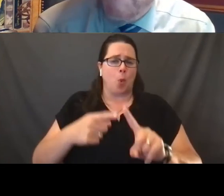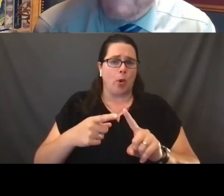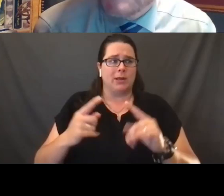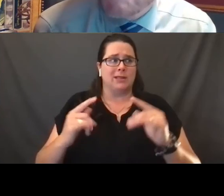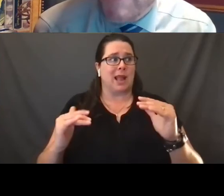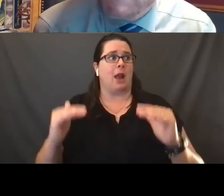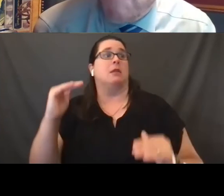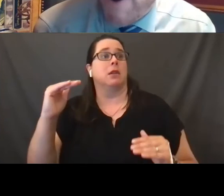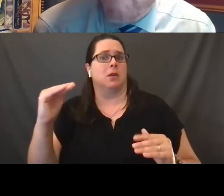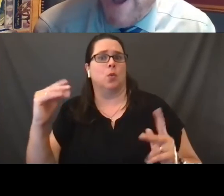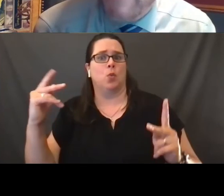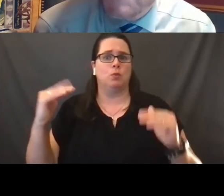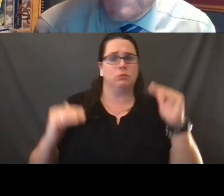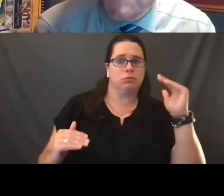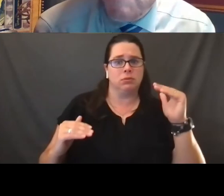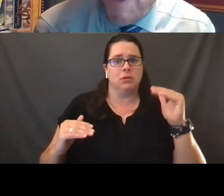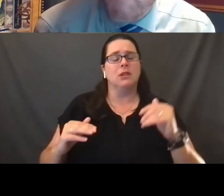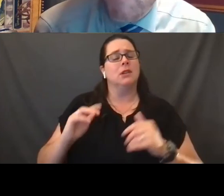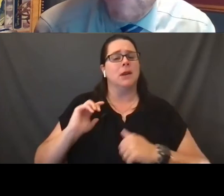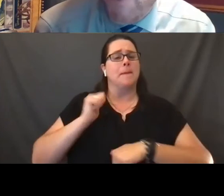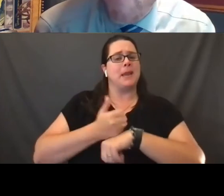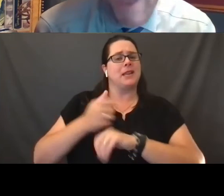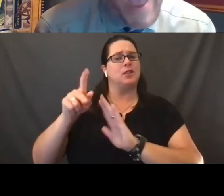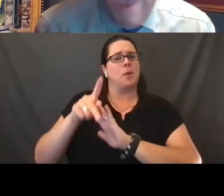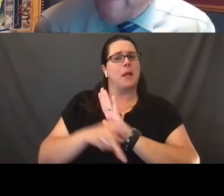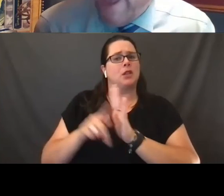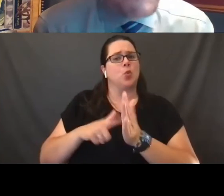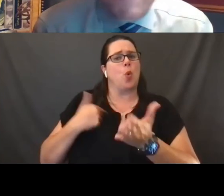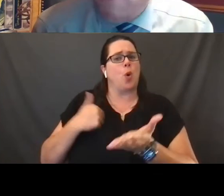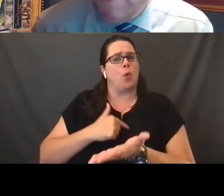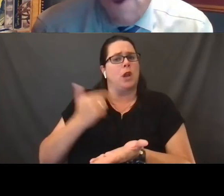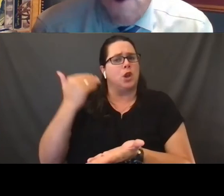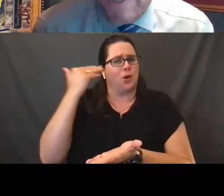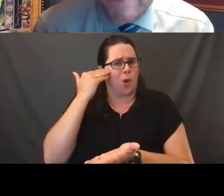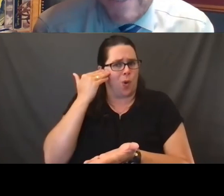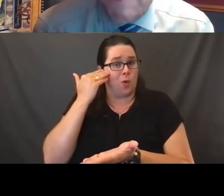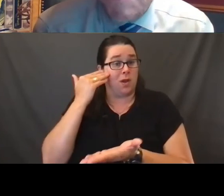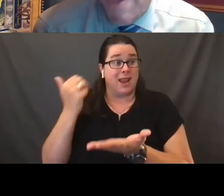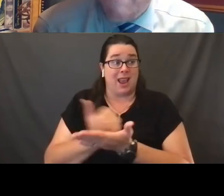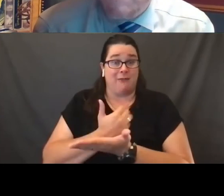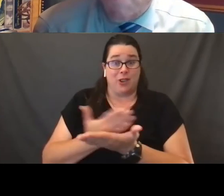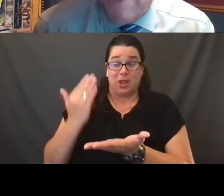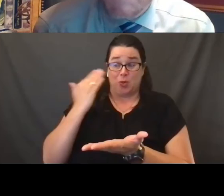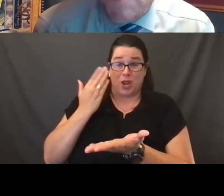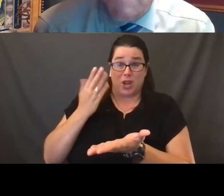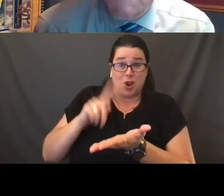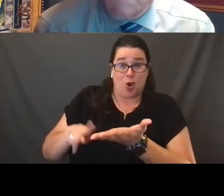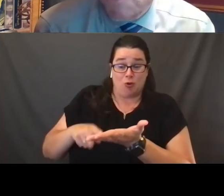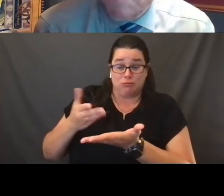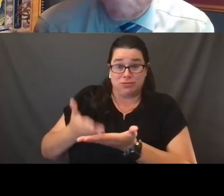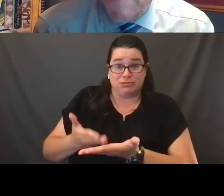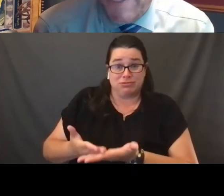It's really saying, let's base up our policies upon what we know. And everything we know indicates that transgender students